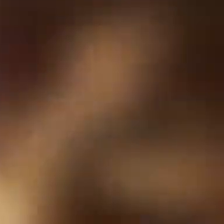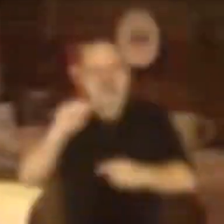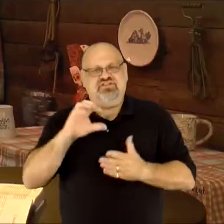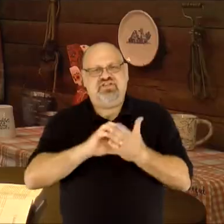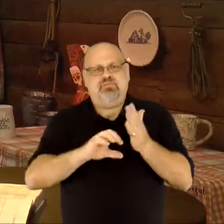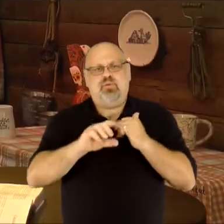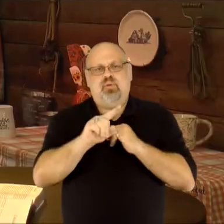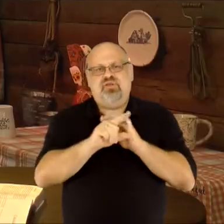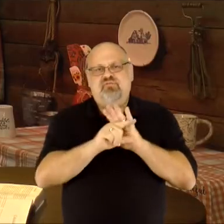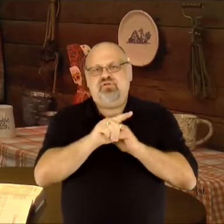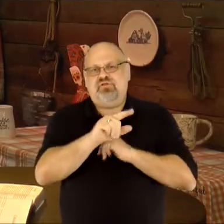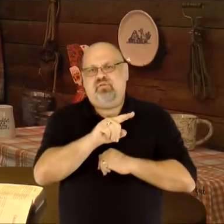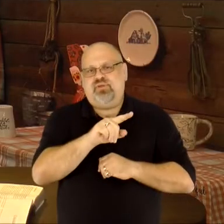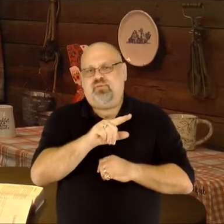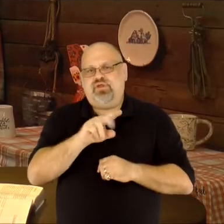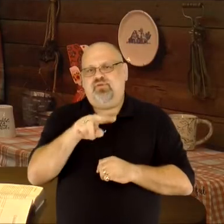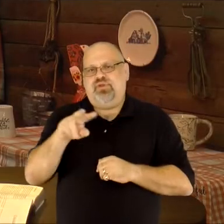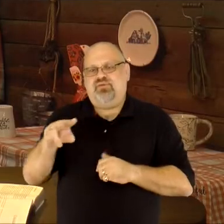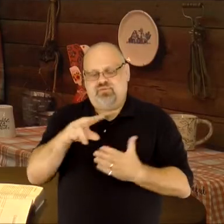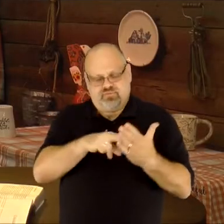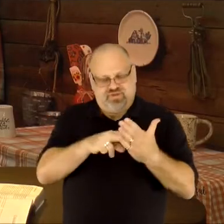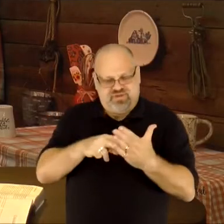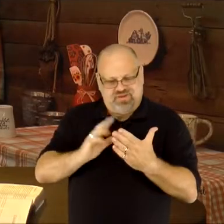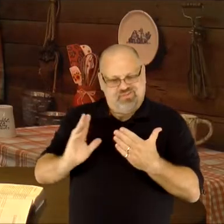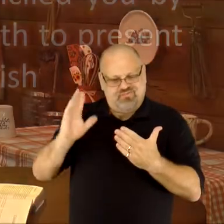In Colossians 1:21 & 22, we read: